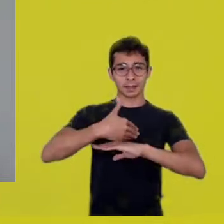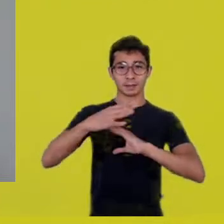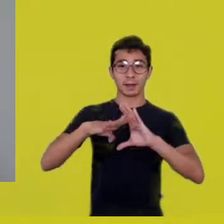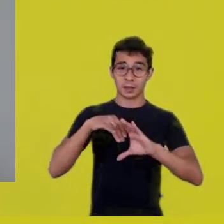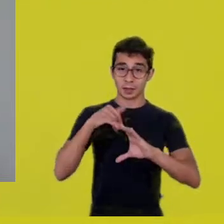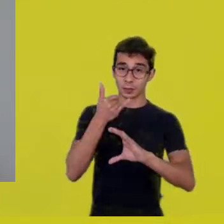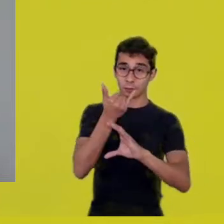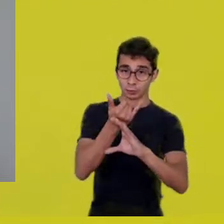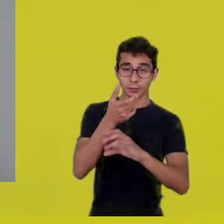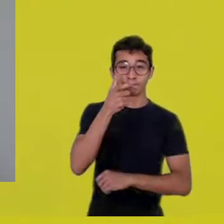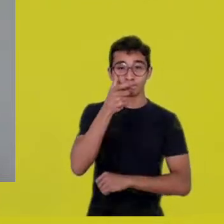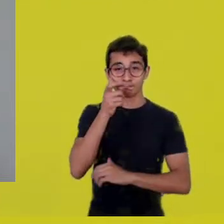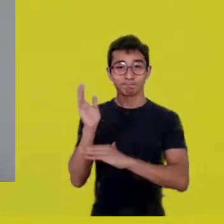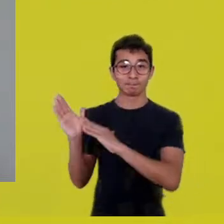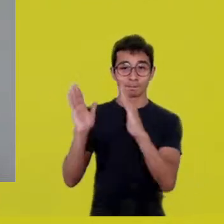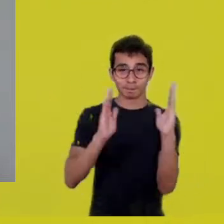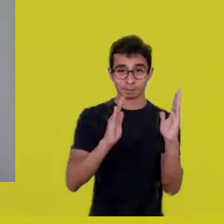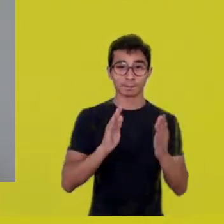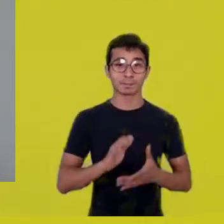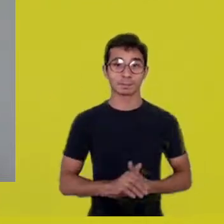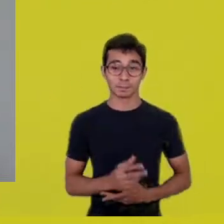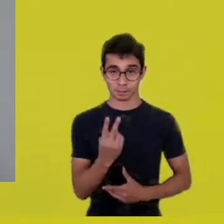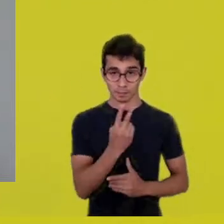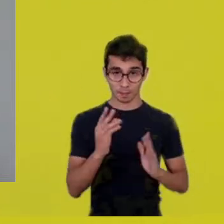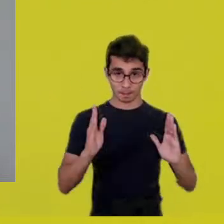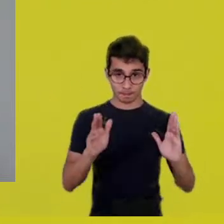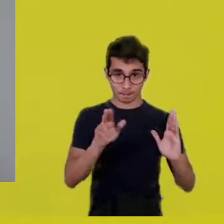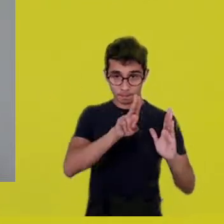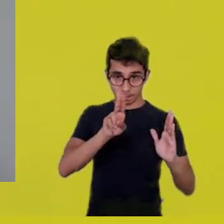The second stage will be Cutting, starting in November,